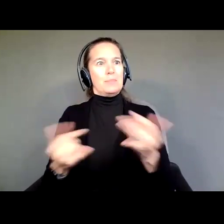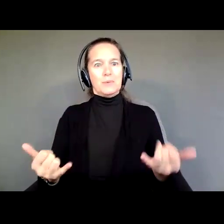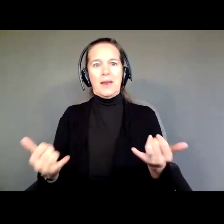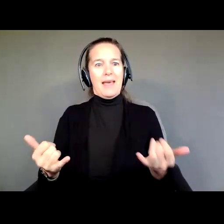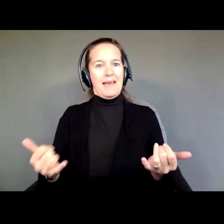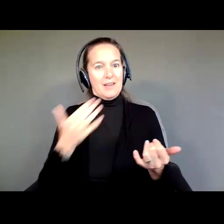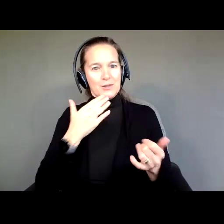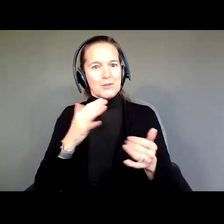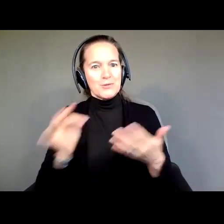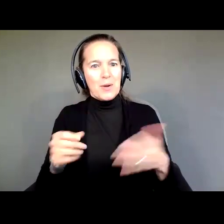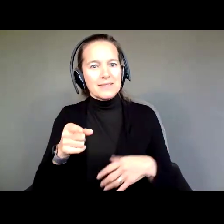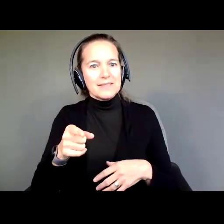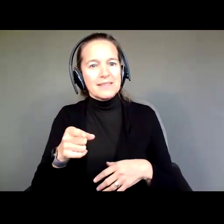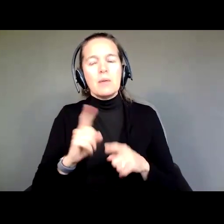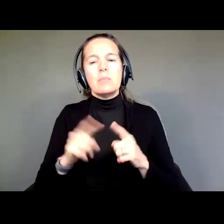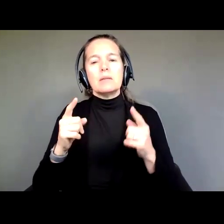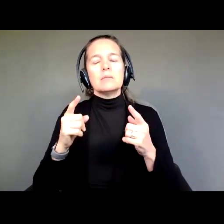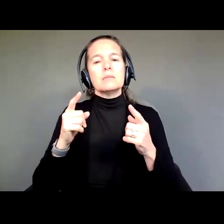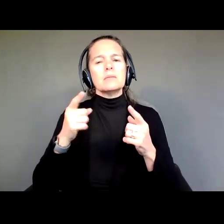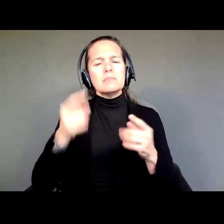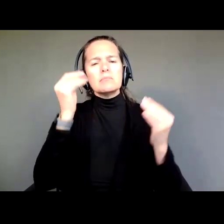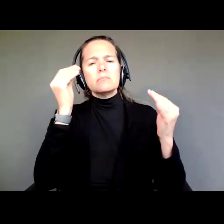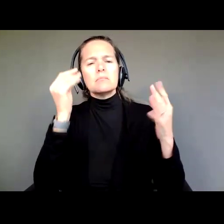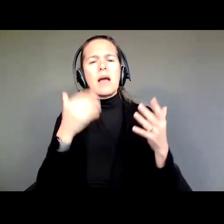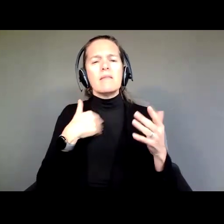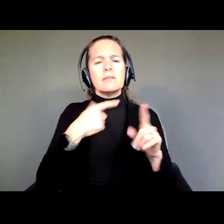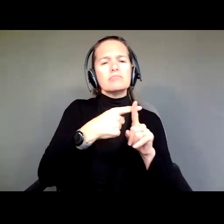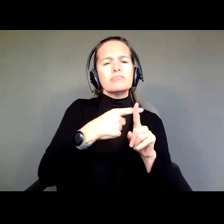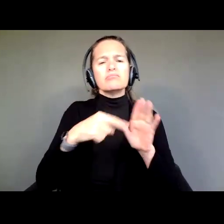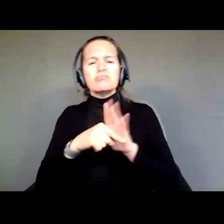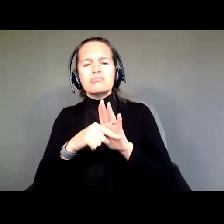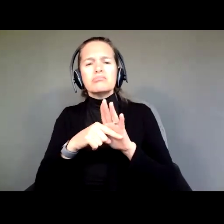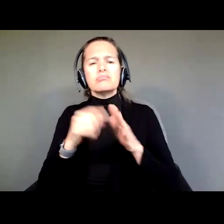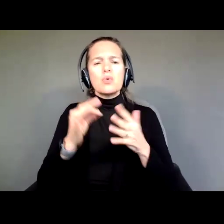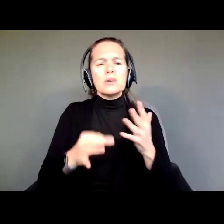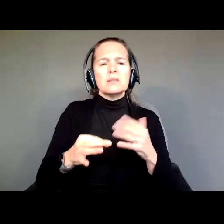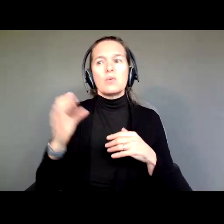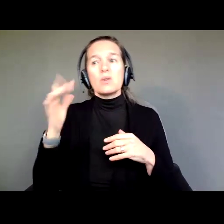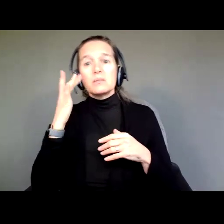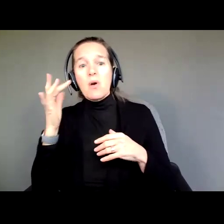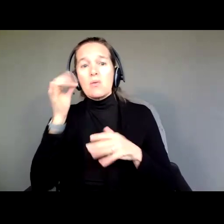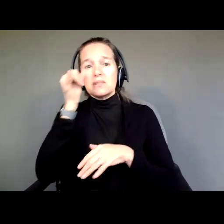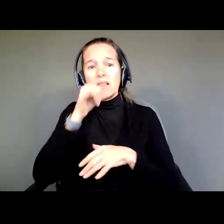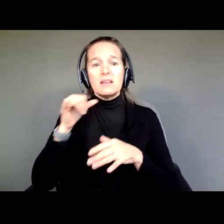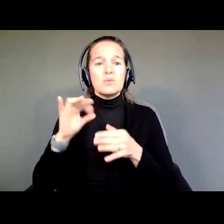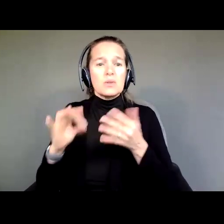But think about it, the good choices, the bad choices, the smart and silly ones, they all add up to who we are.